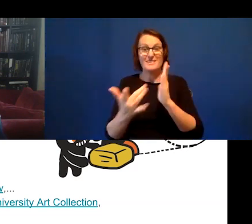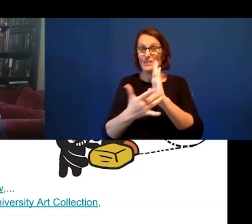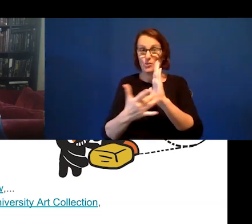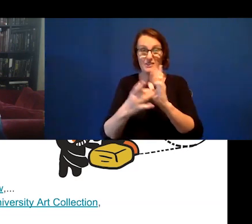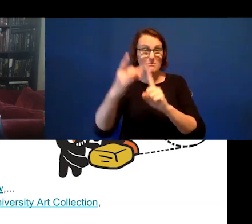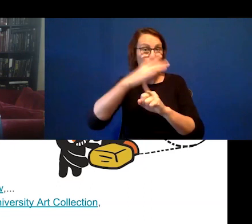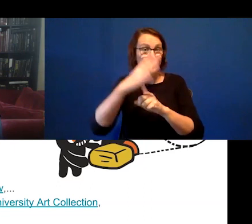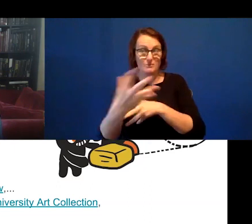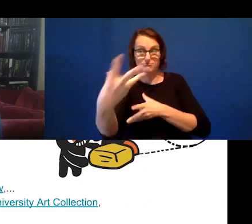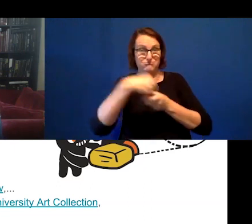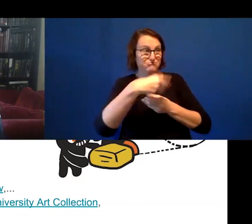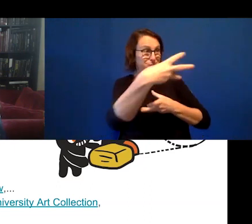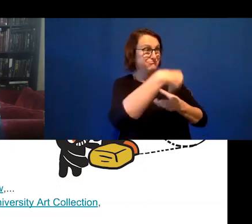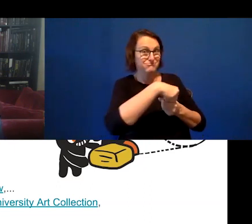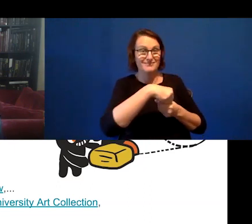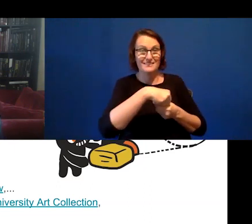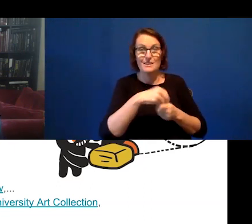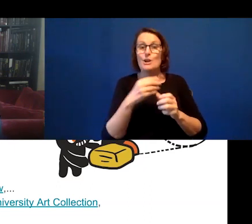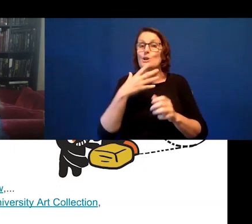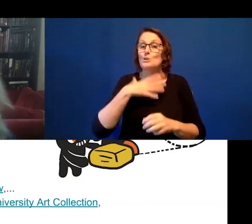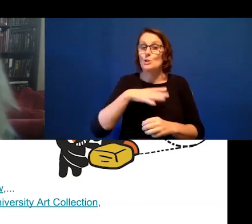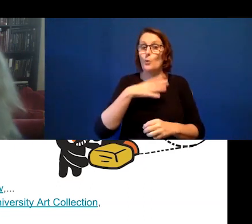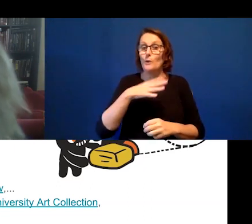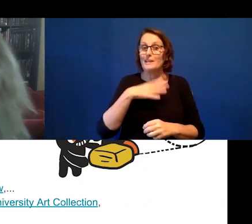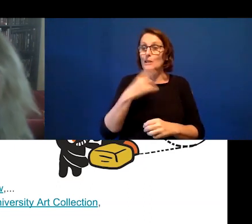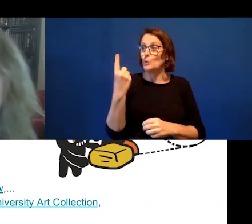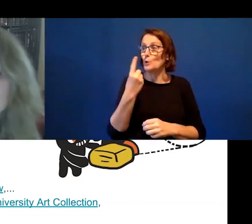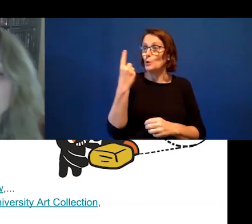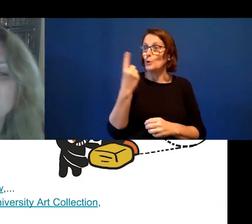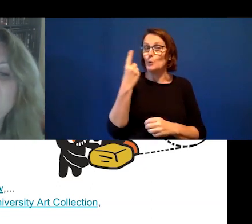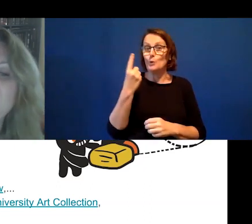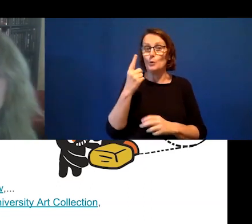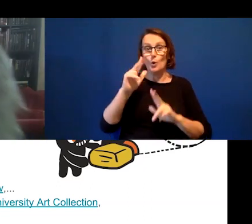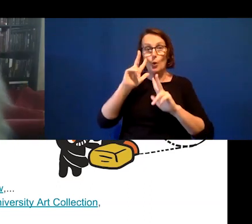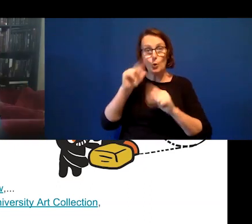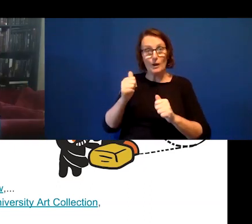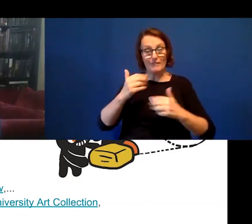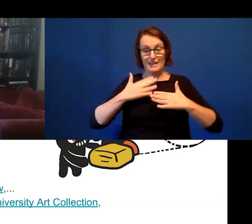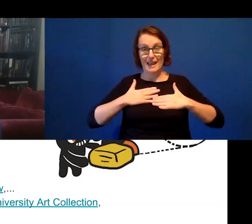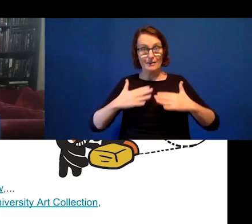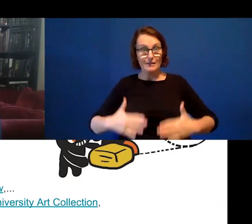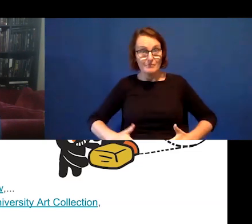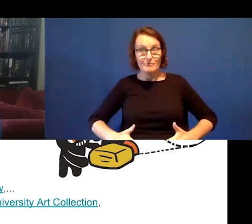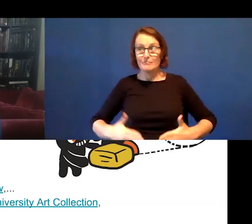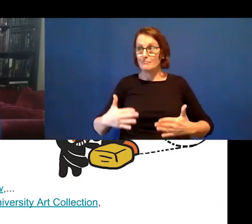need caretakers of our human creative technologies as much as ones of our plants and our animals.